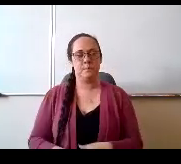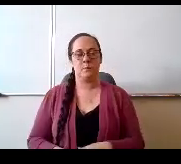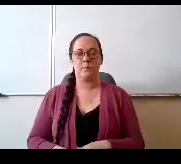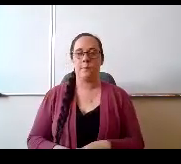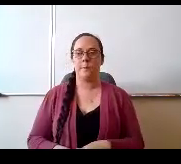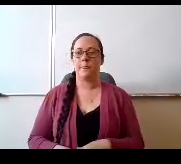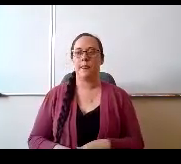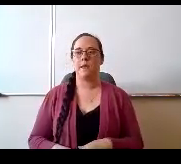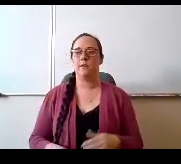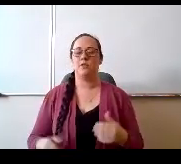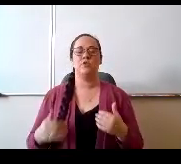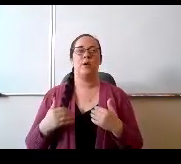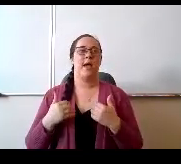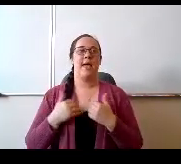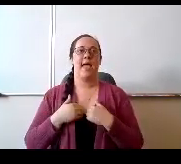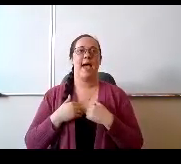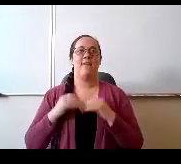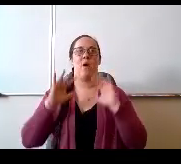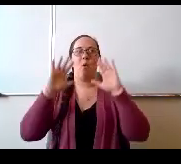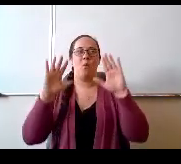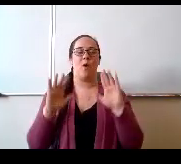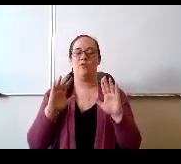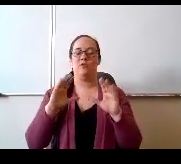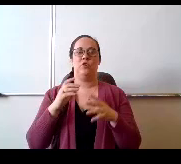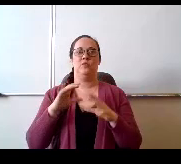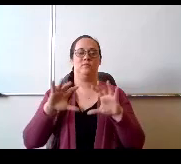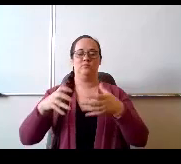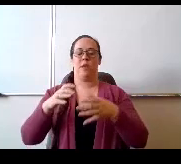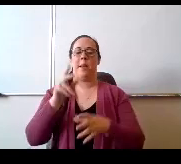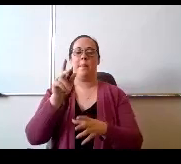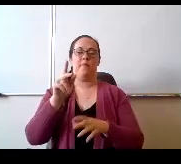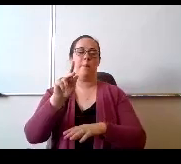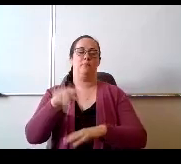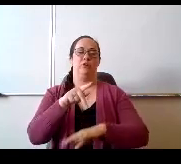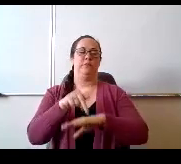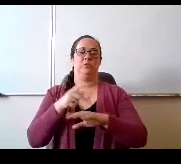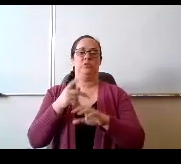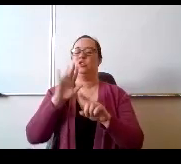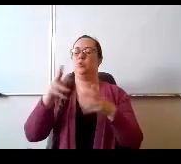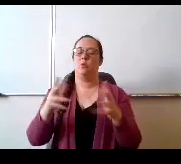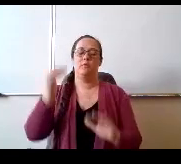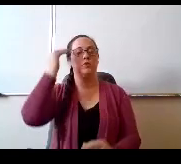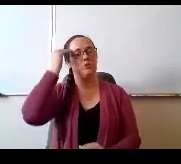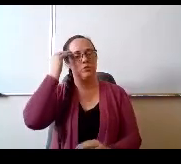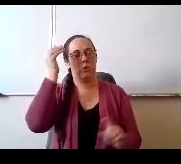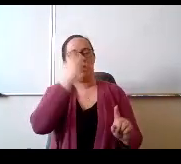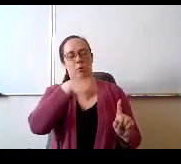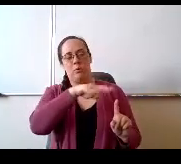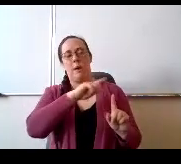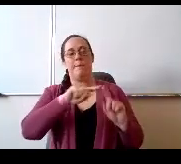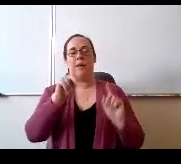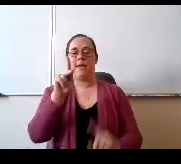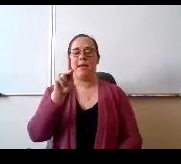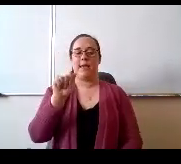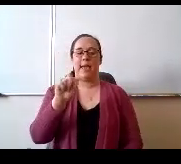group of principles behind me. I'm going to introduce you. I know you all know them but. So Kerry Evans are elementary